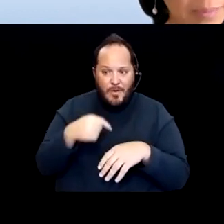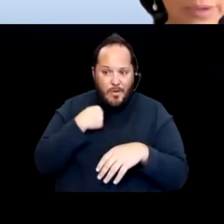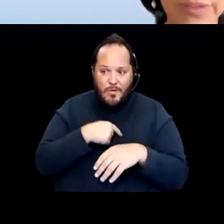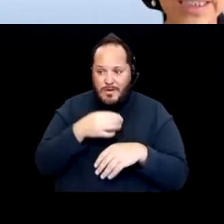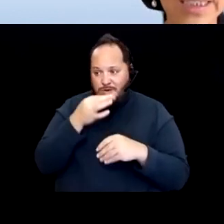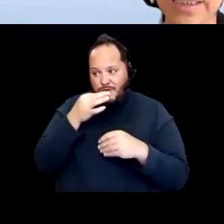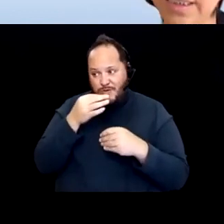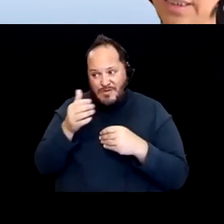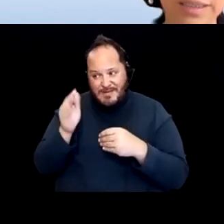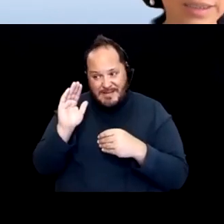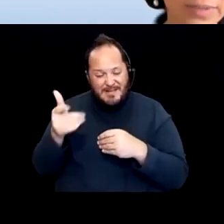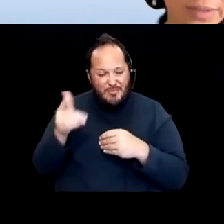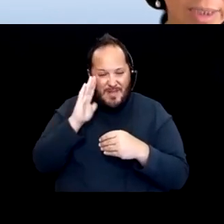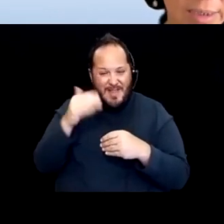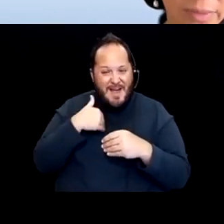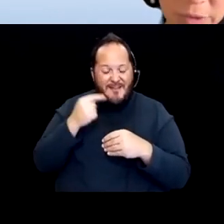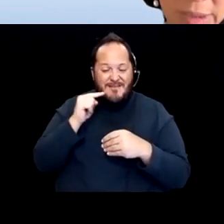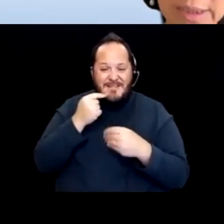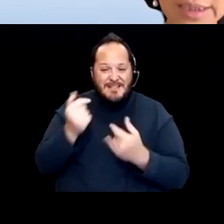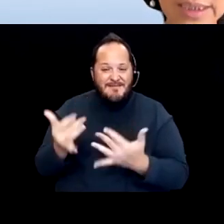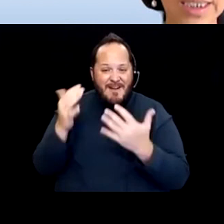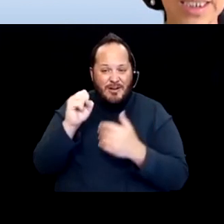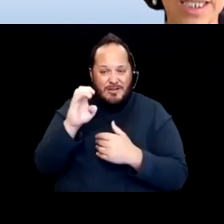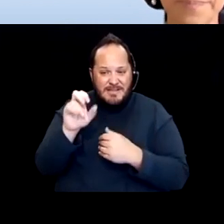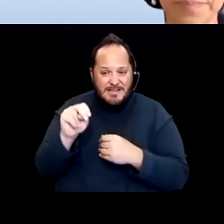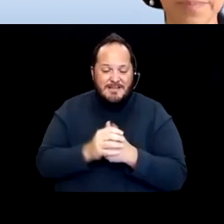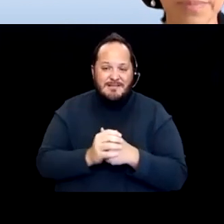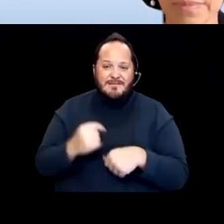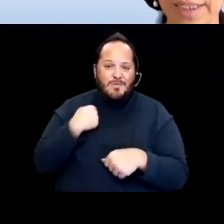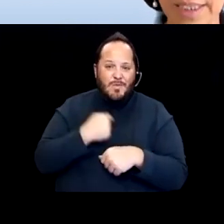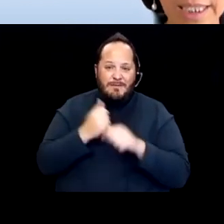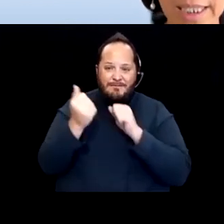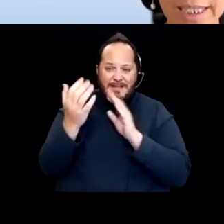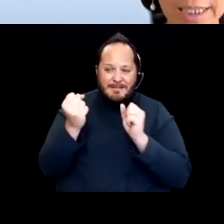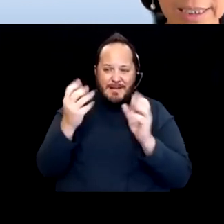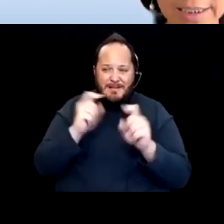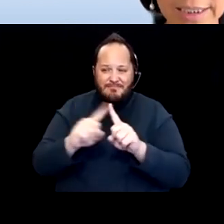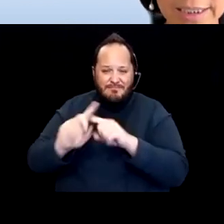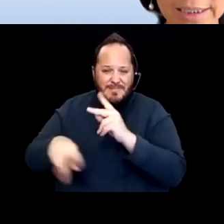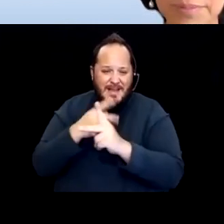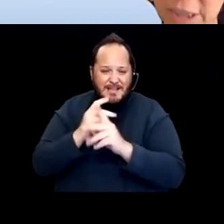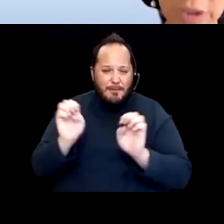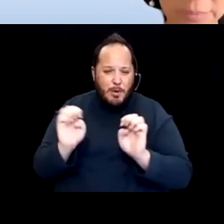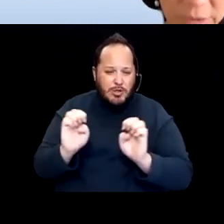We're facing lots of different kinds of emergencies and potential emergencies at least.